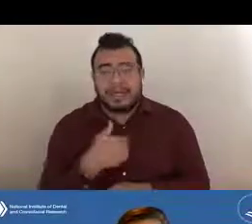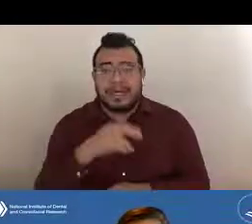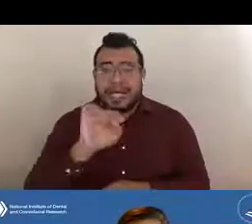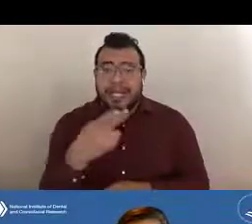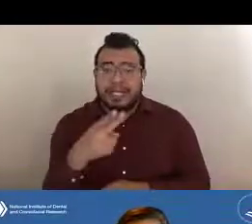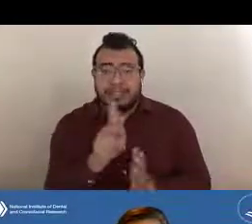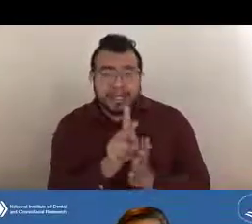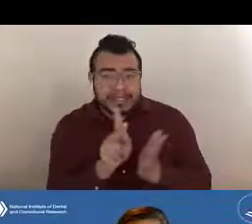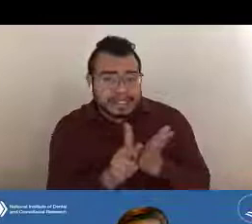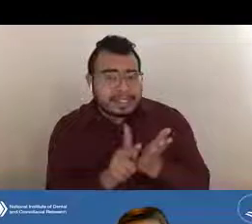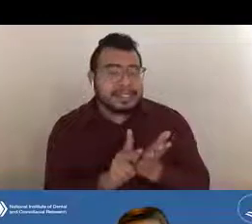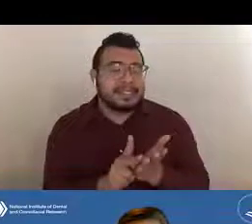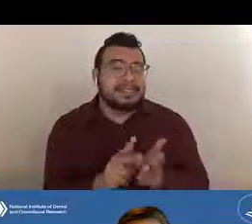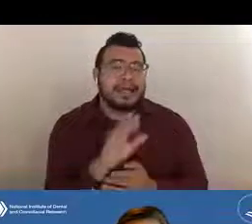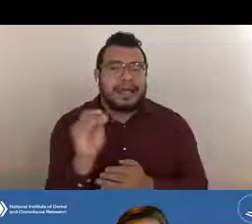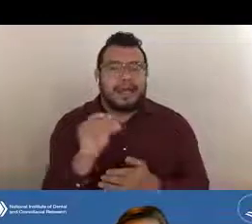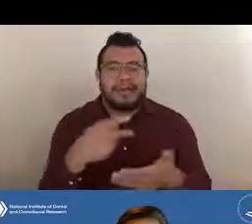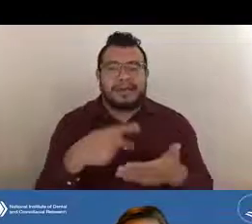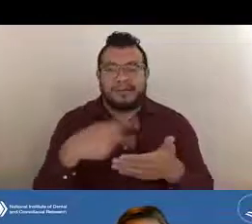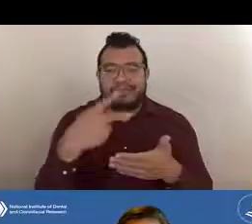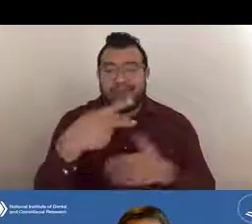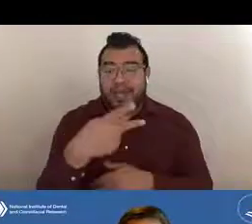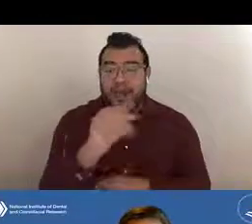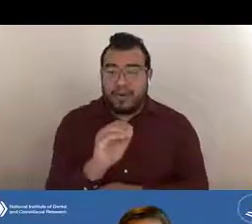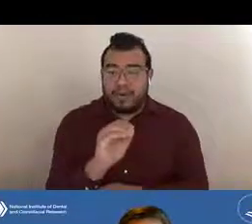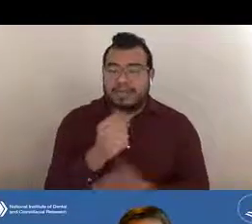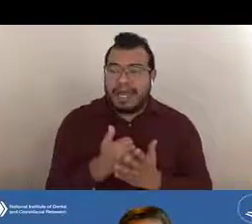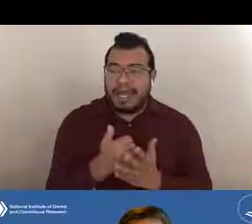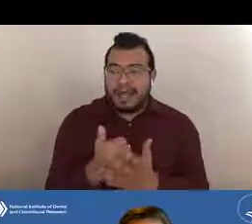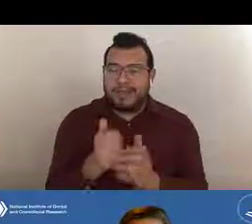and program officers can help with those steps.